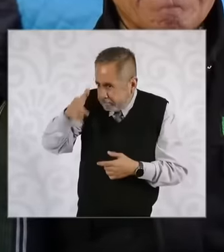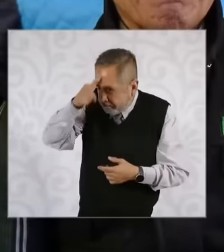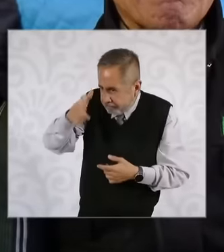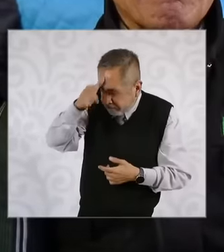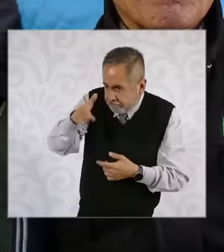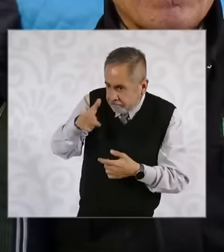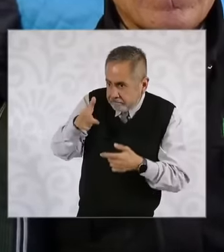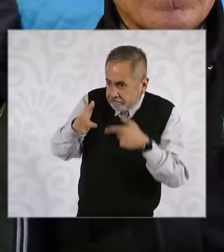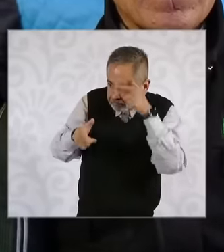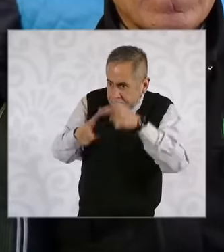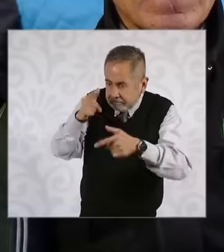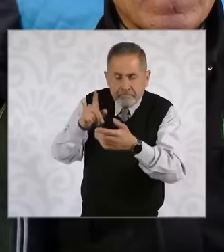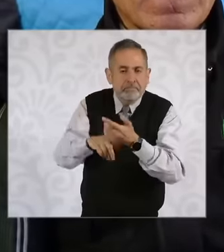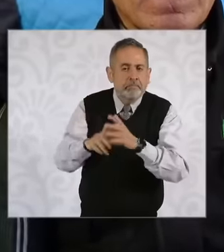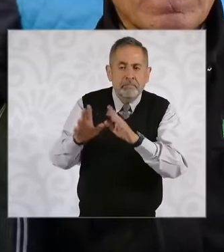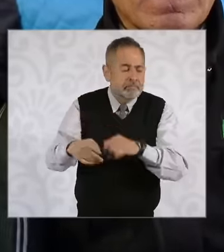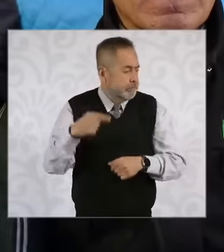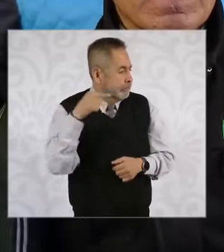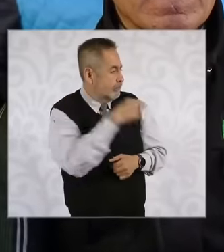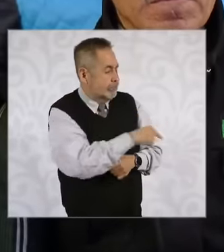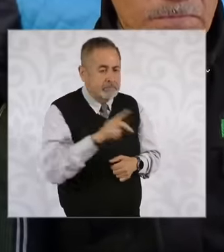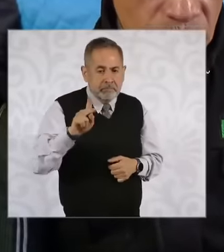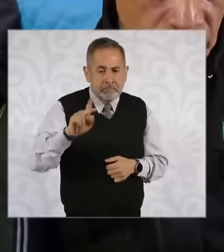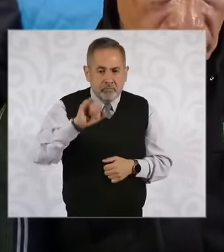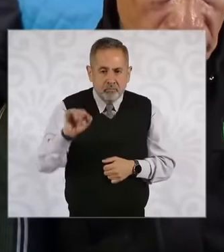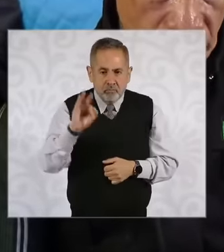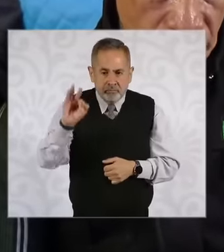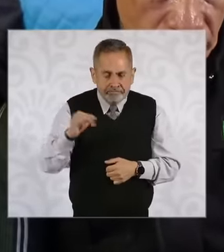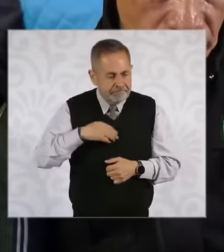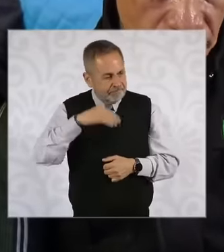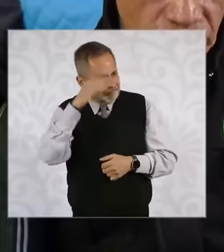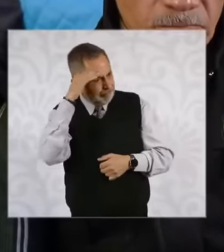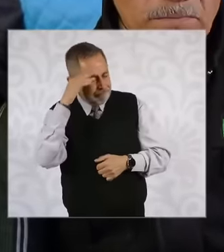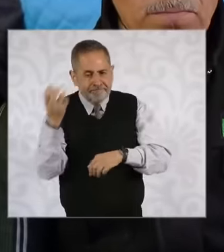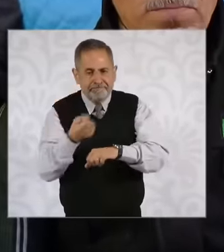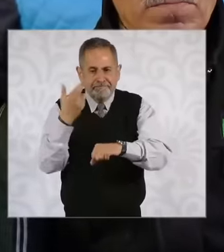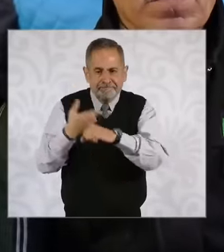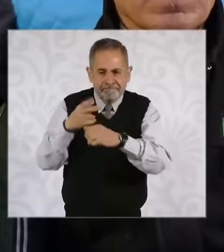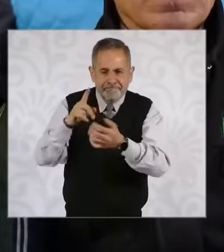place on the part of the power judicial what the Secretary of the Interior pointed out regarding how they are